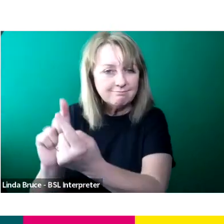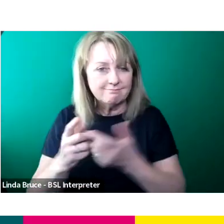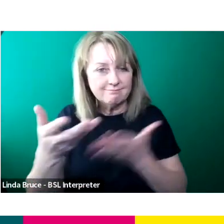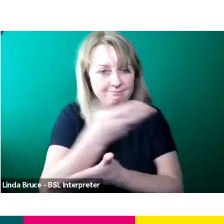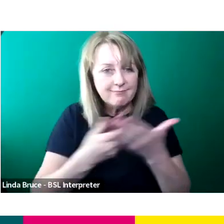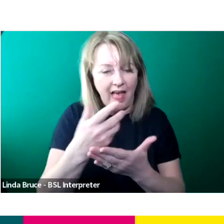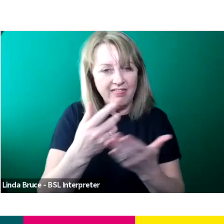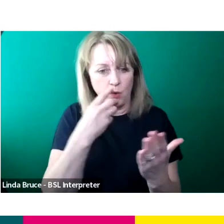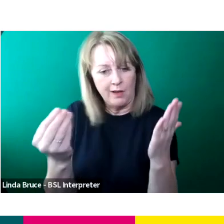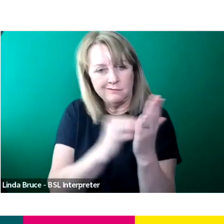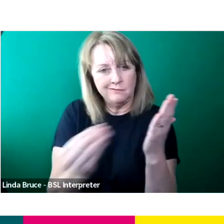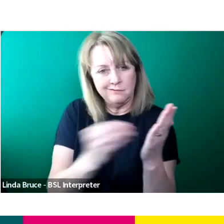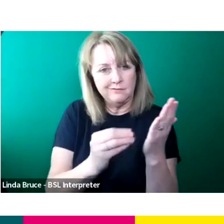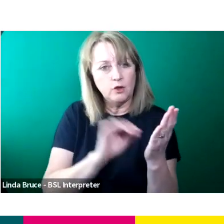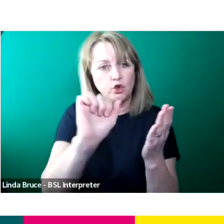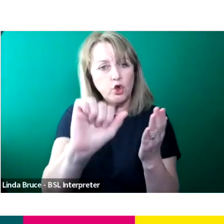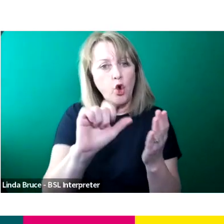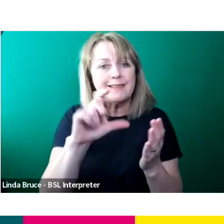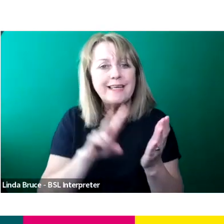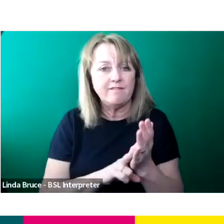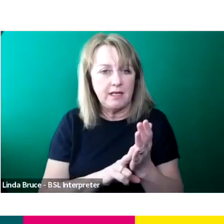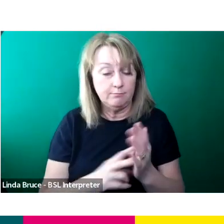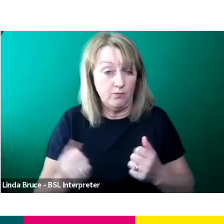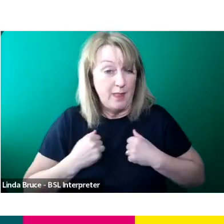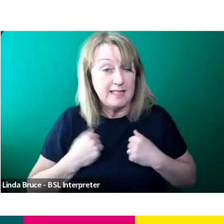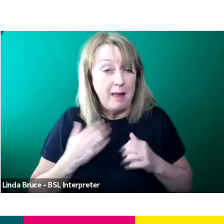So that's kind of part of my job anyway and what I do.